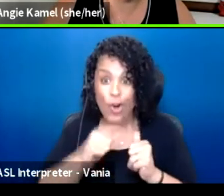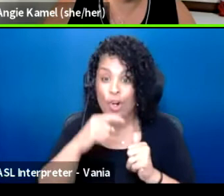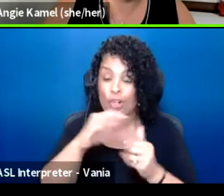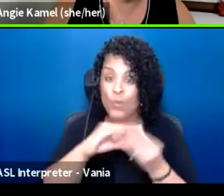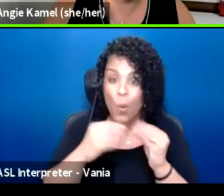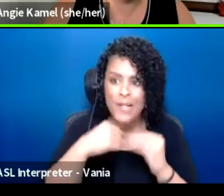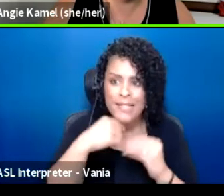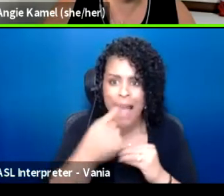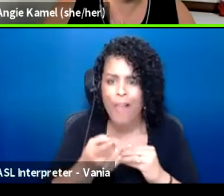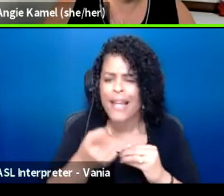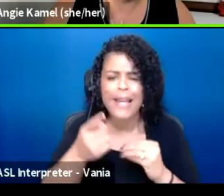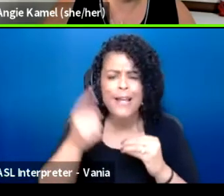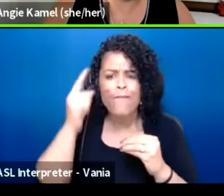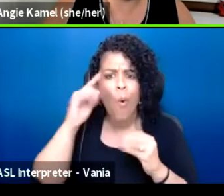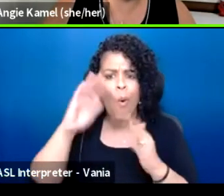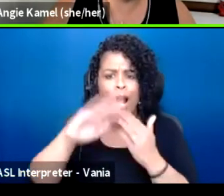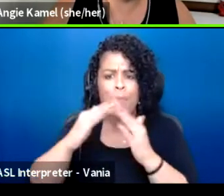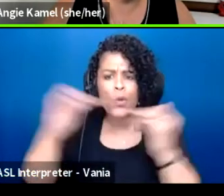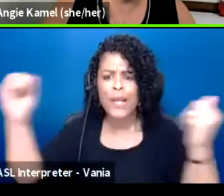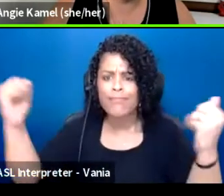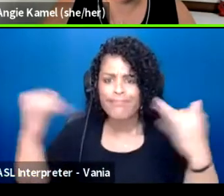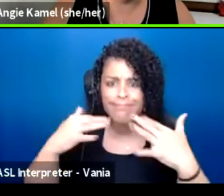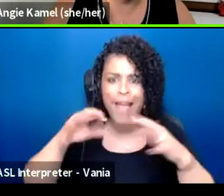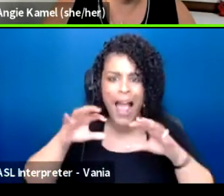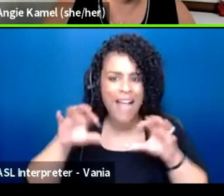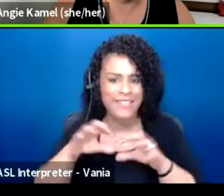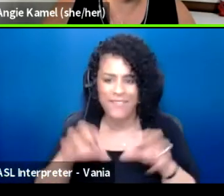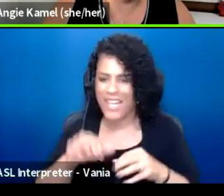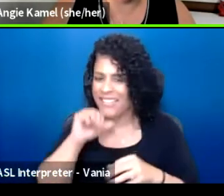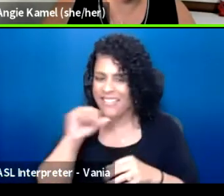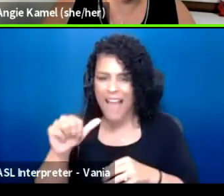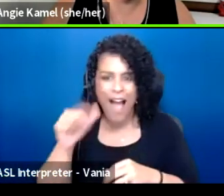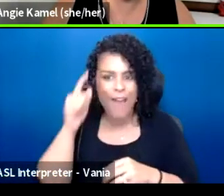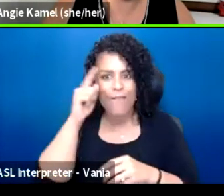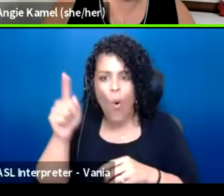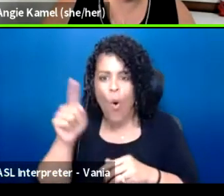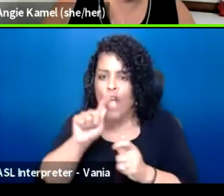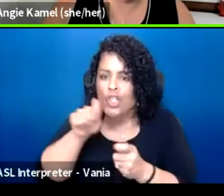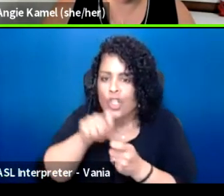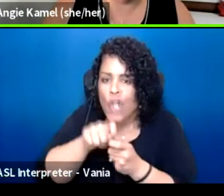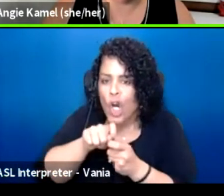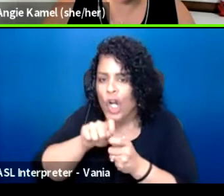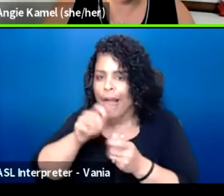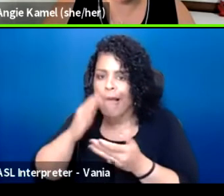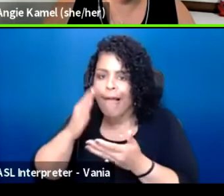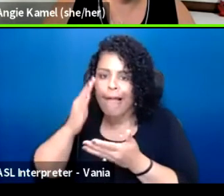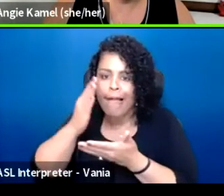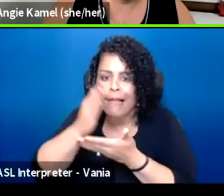It's not for a certain sub sect of the community, it is for all of the community.